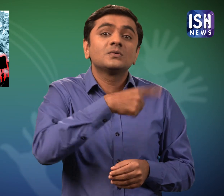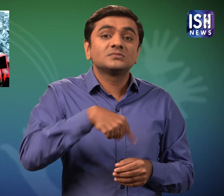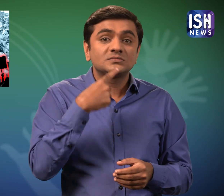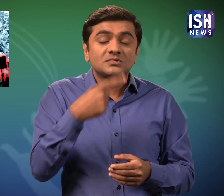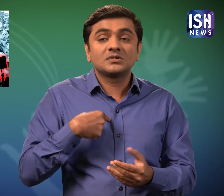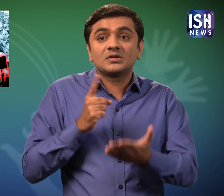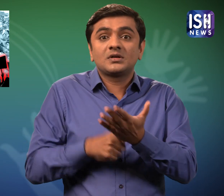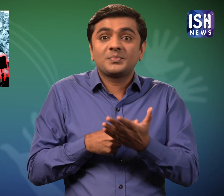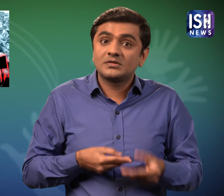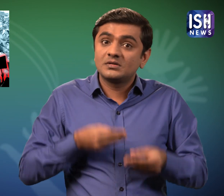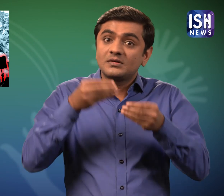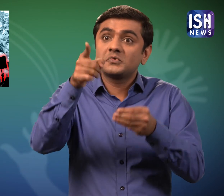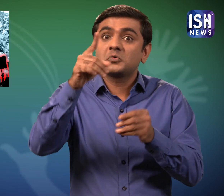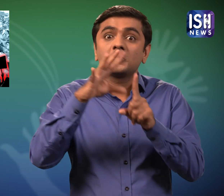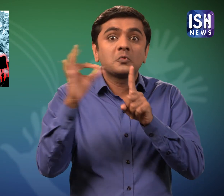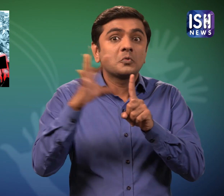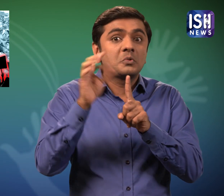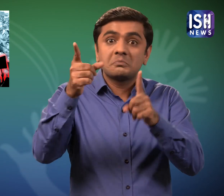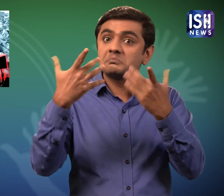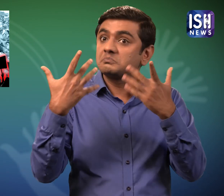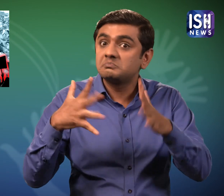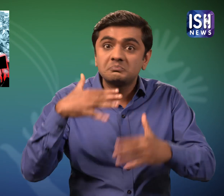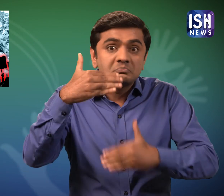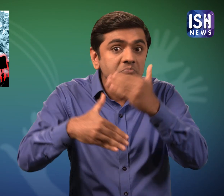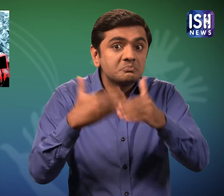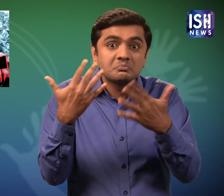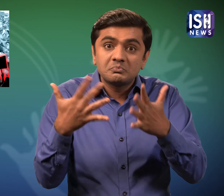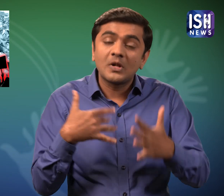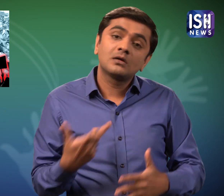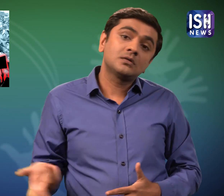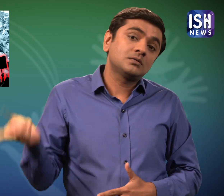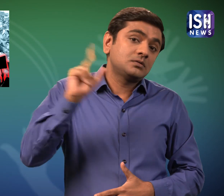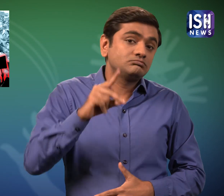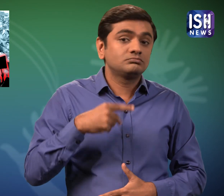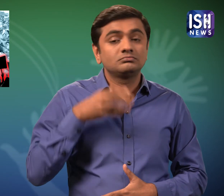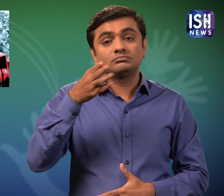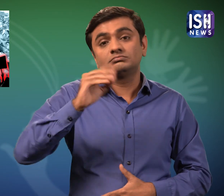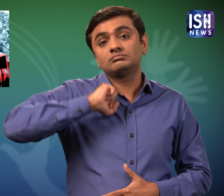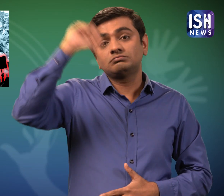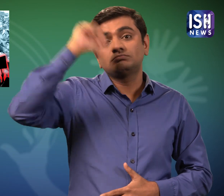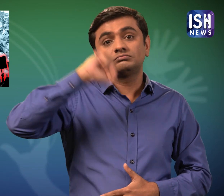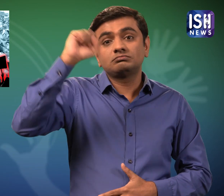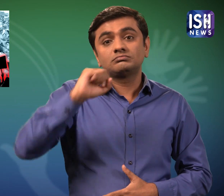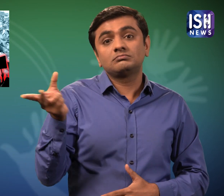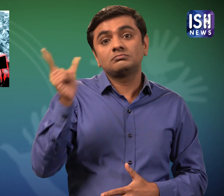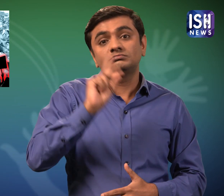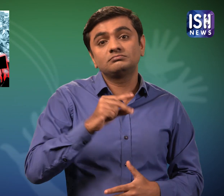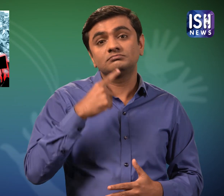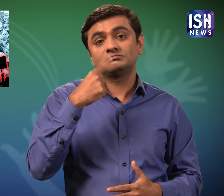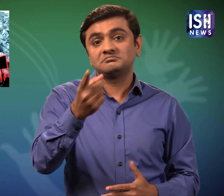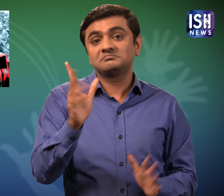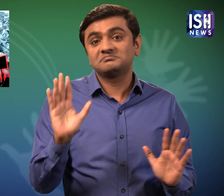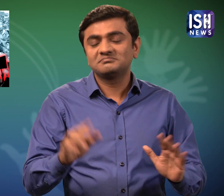The unions have said that if their demands are not met they will again go on strike.